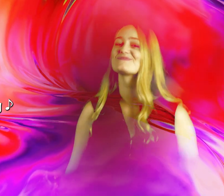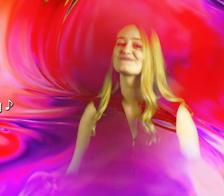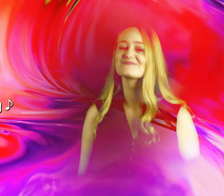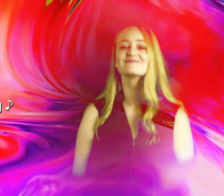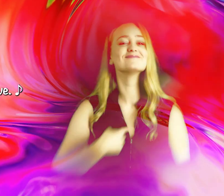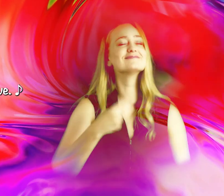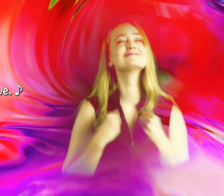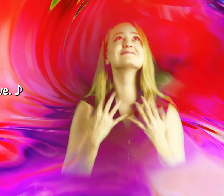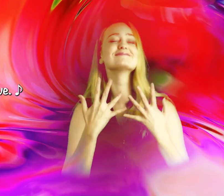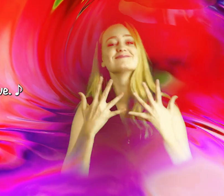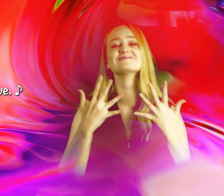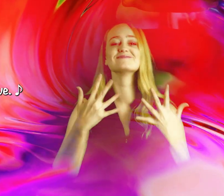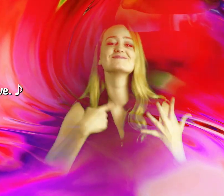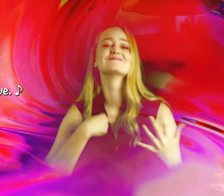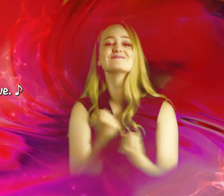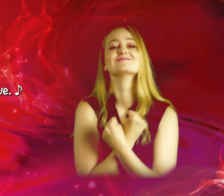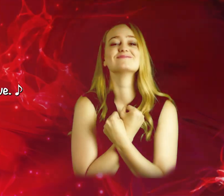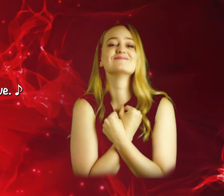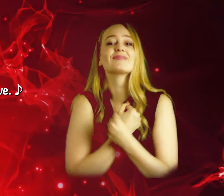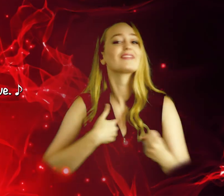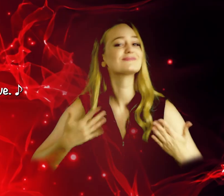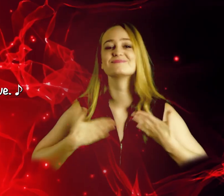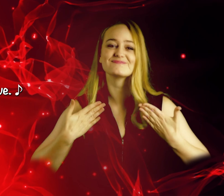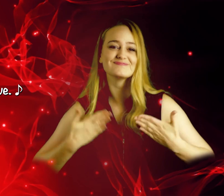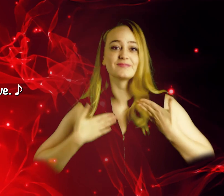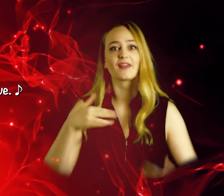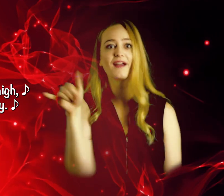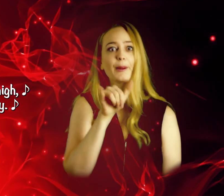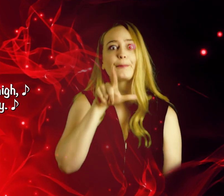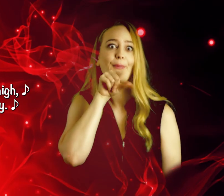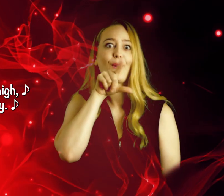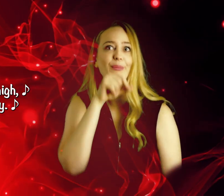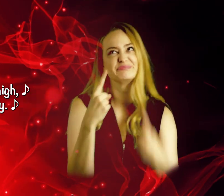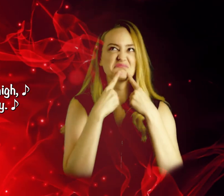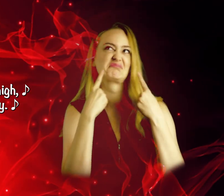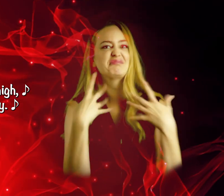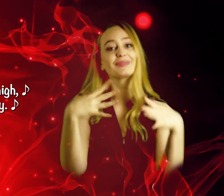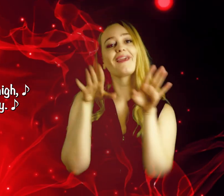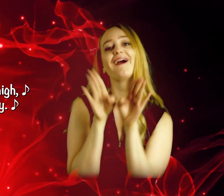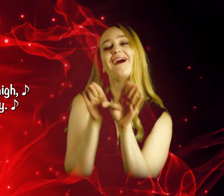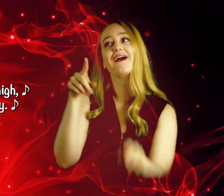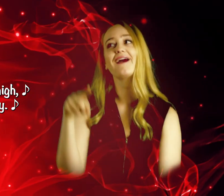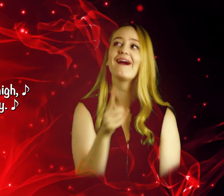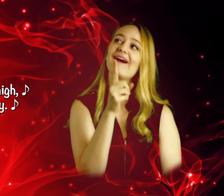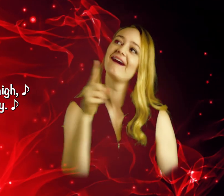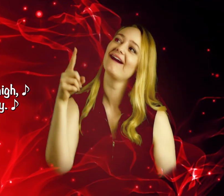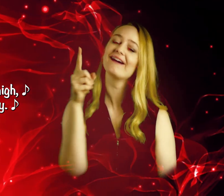I am Light. I am Love. I am Ecstasy. Like a bird flying high, Floating recklessly.